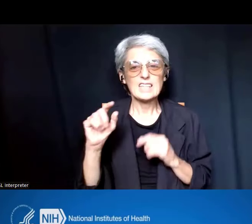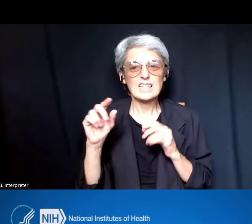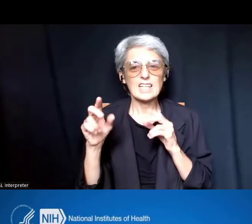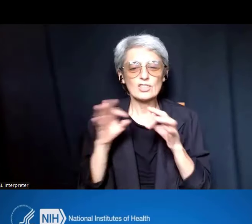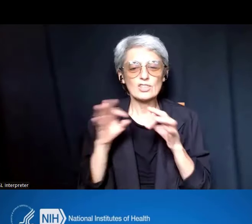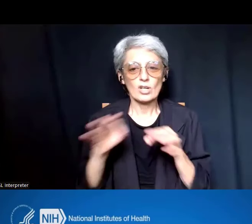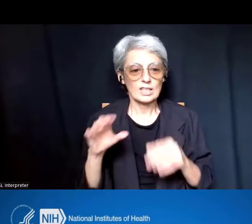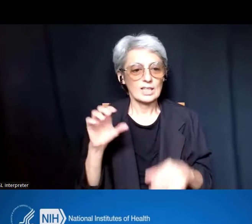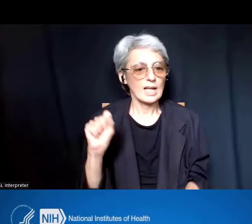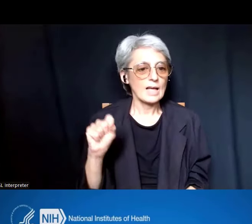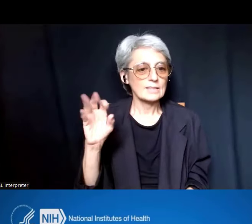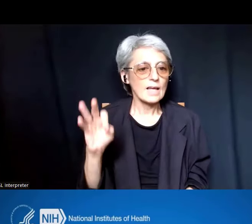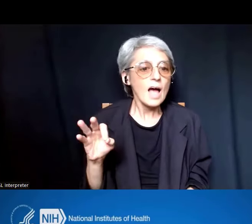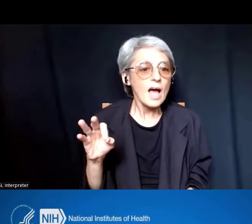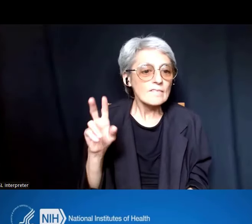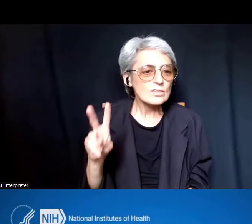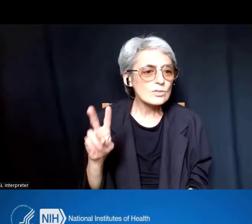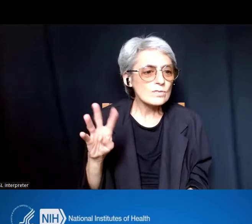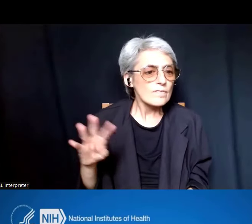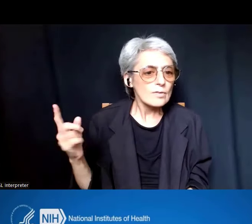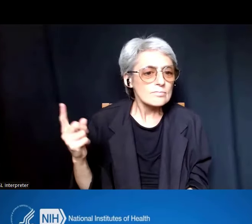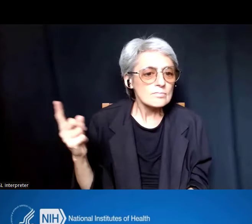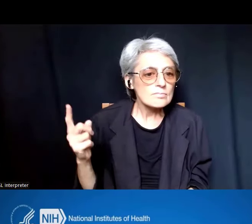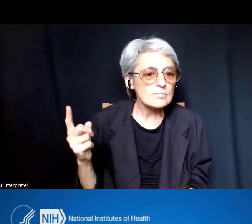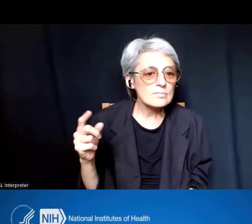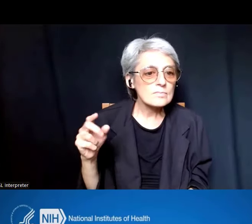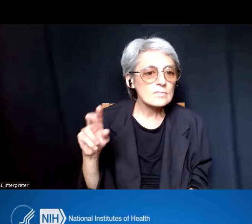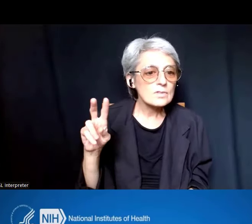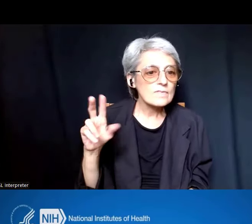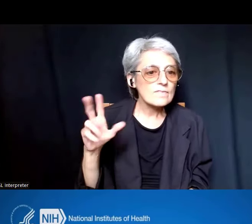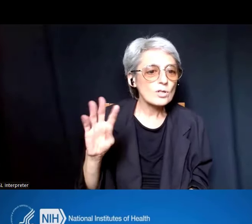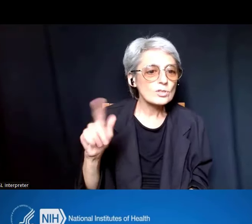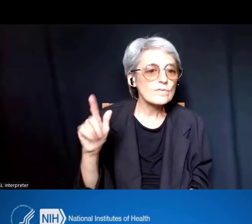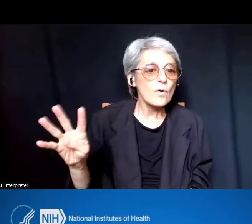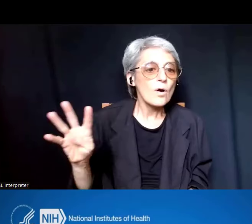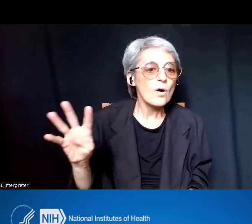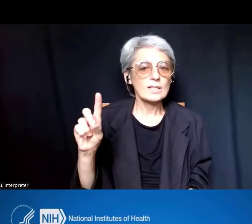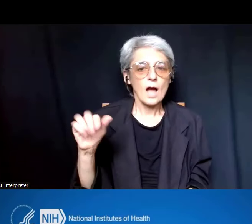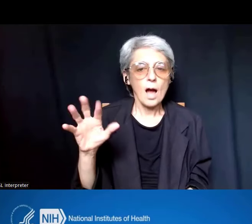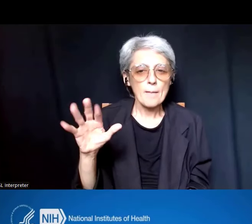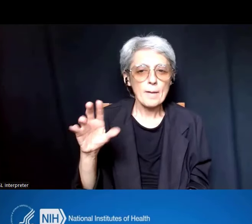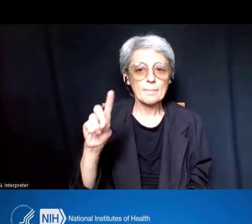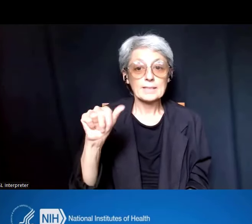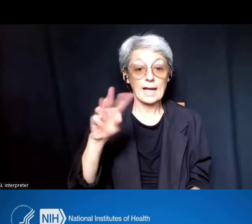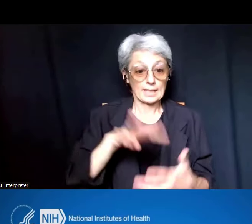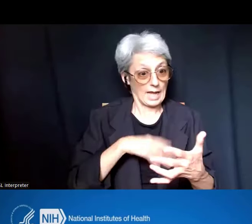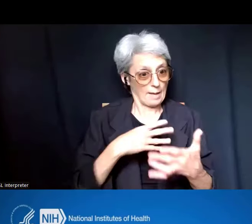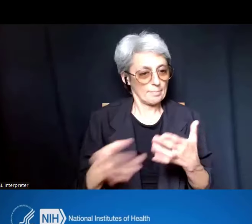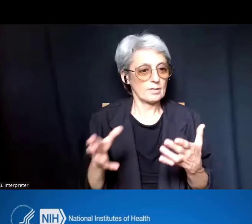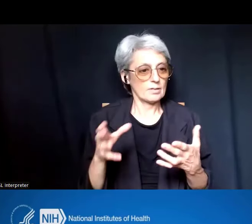or the research training data tables are included below. So, these are the activity codes